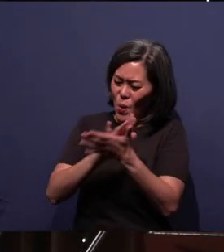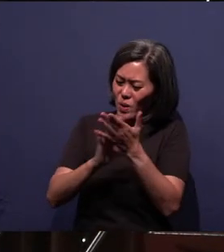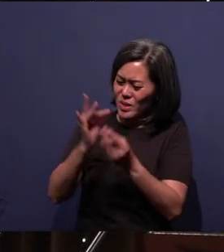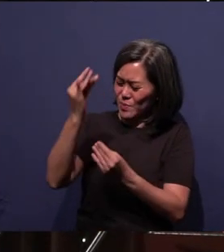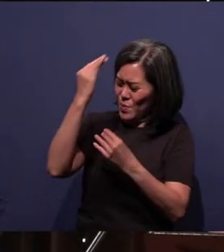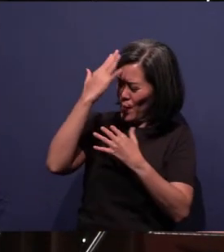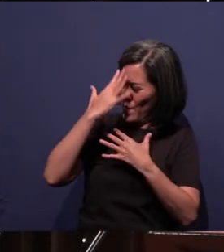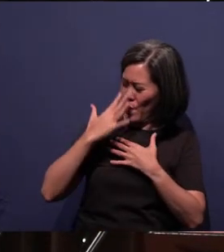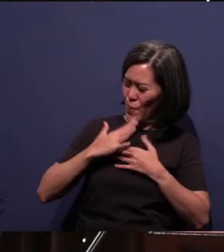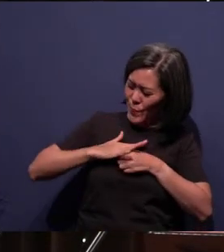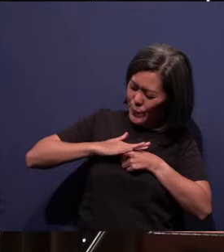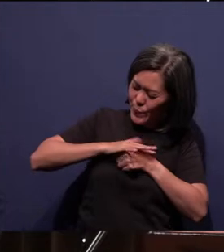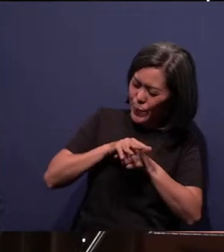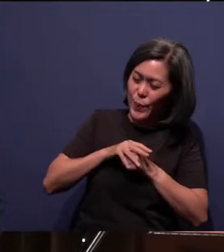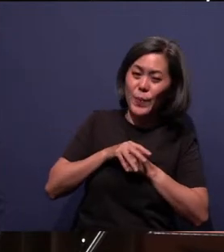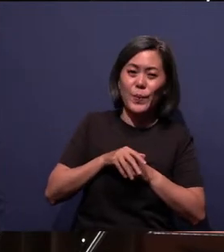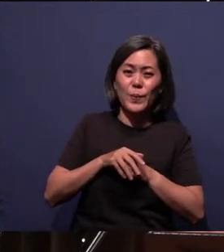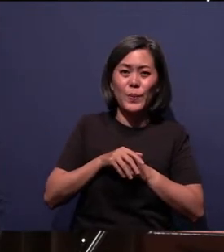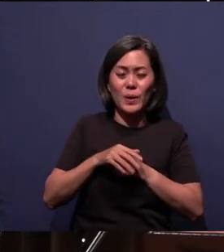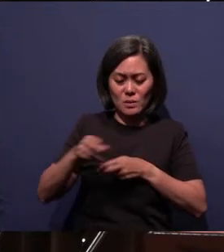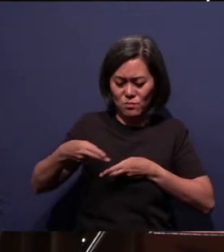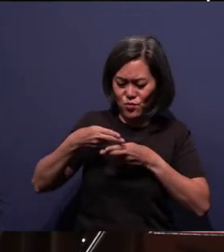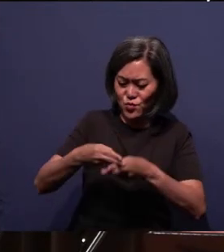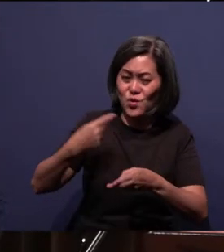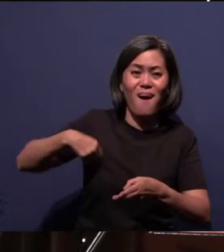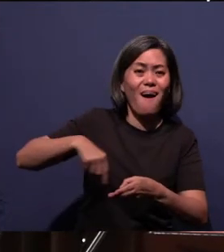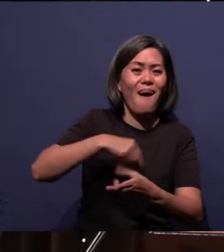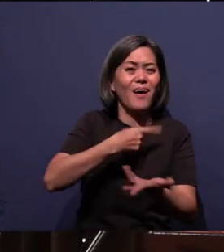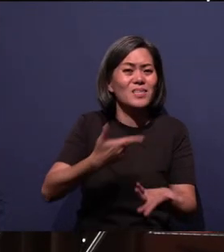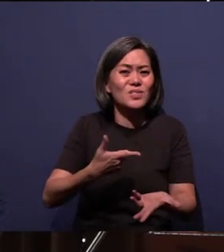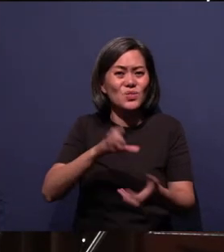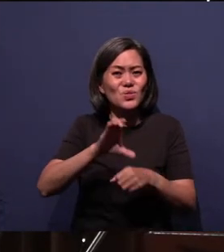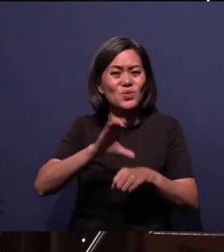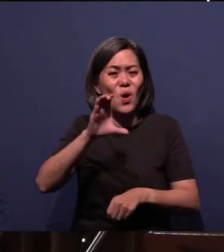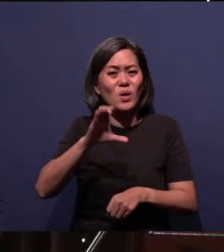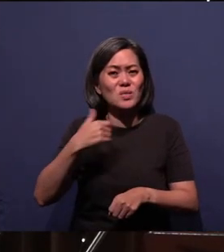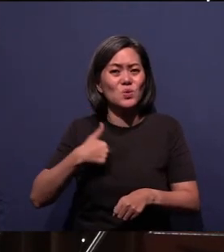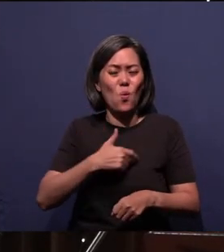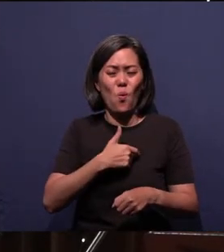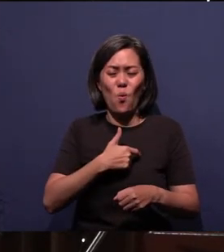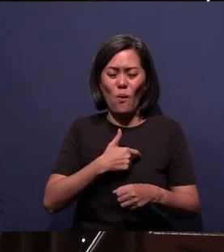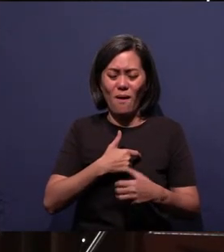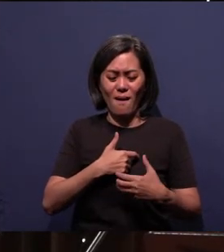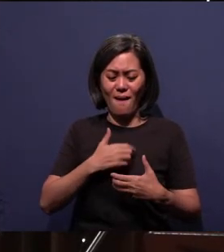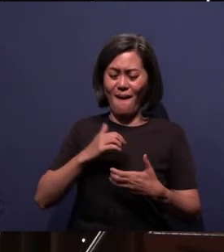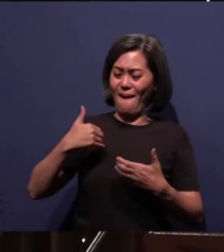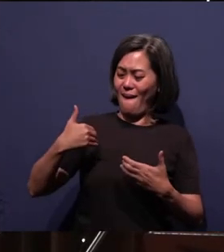You call us the church that we bear the name of Christ?